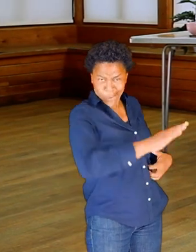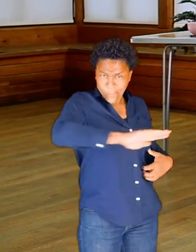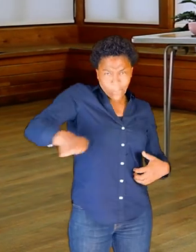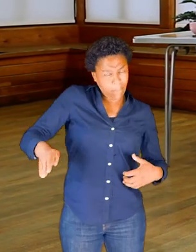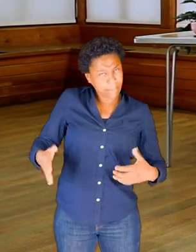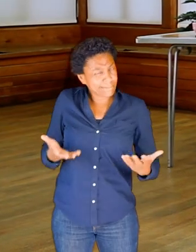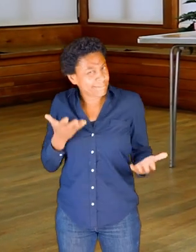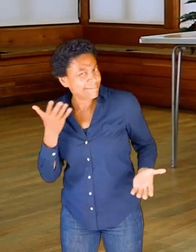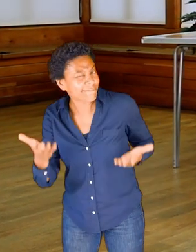My sternum?